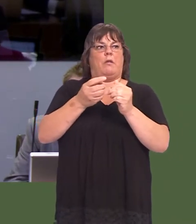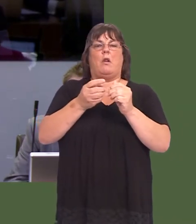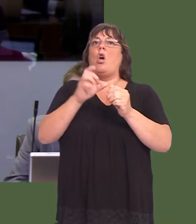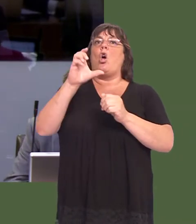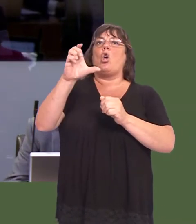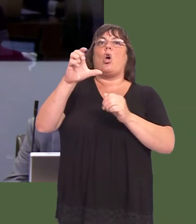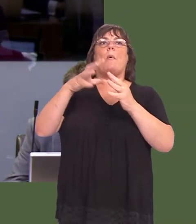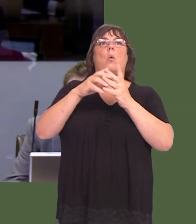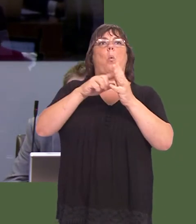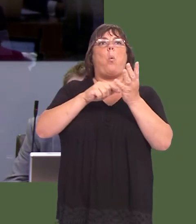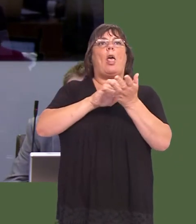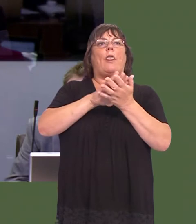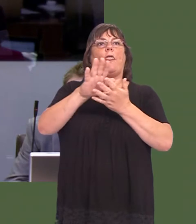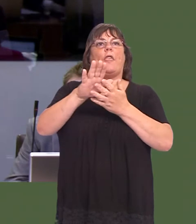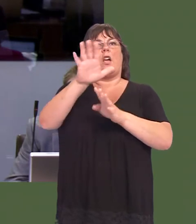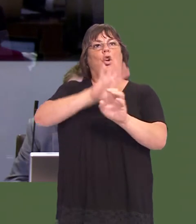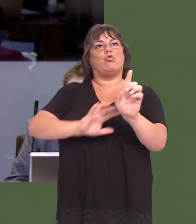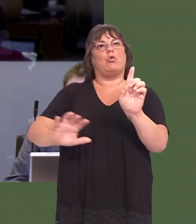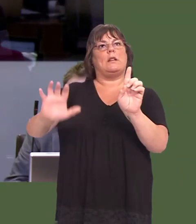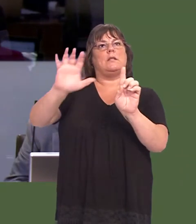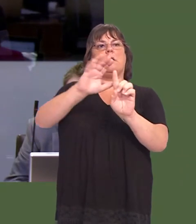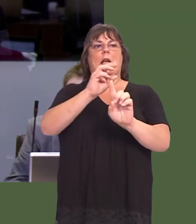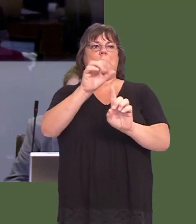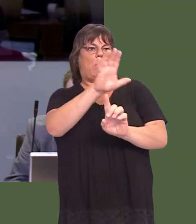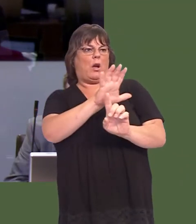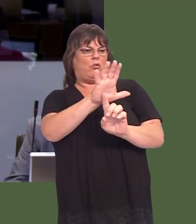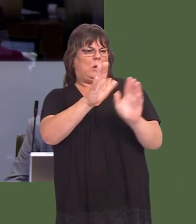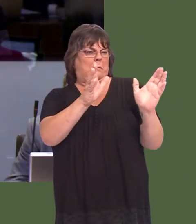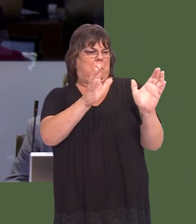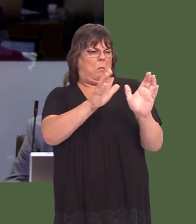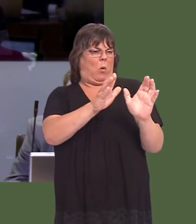countries, and some of the countries that are much smaller than Wales are representing